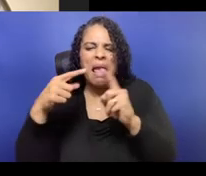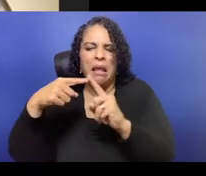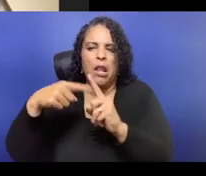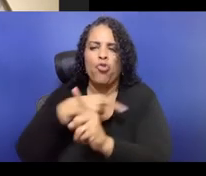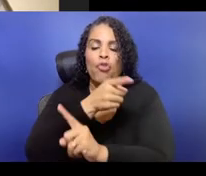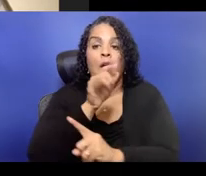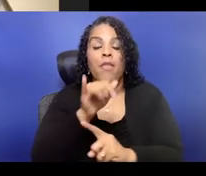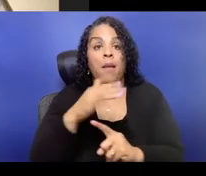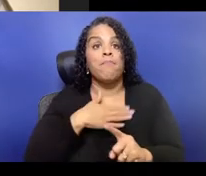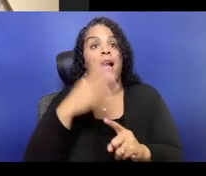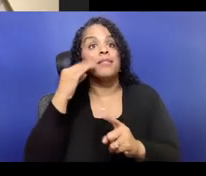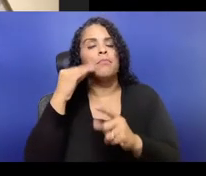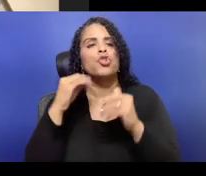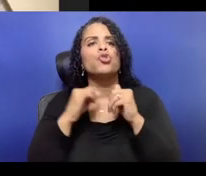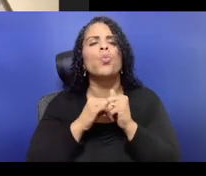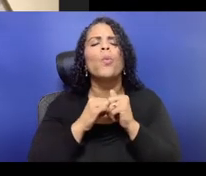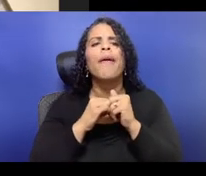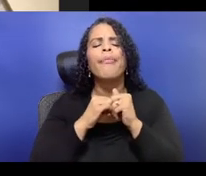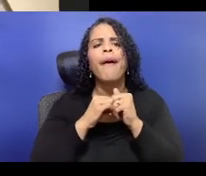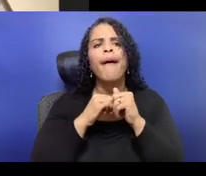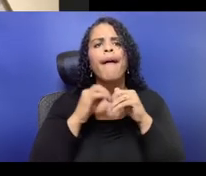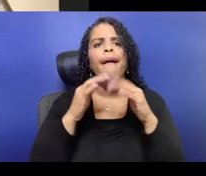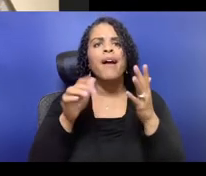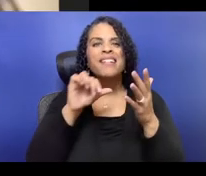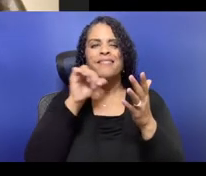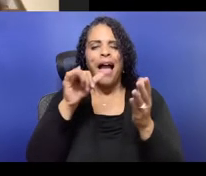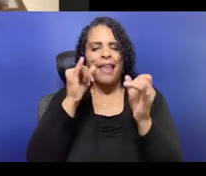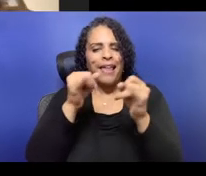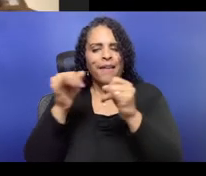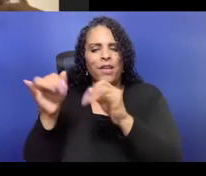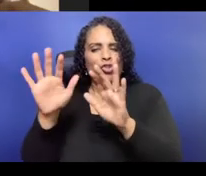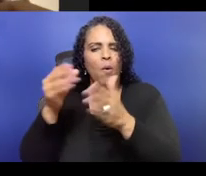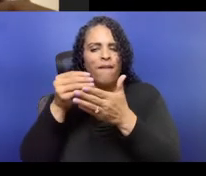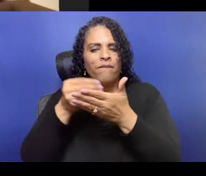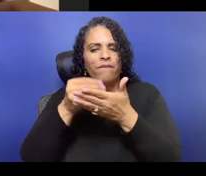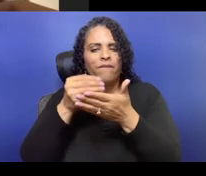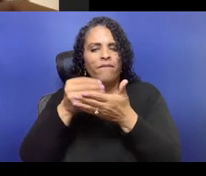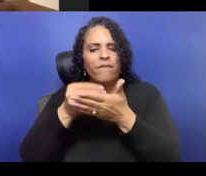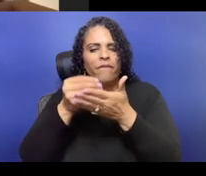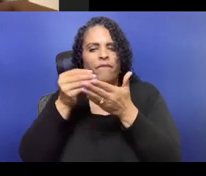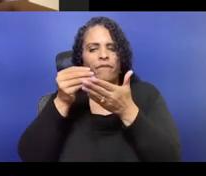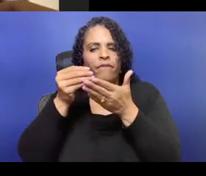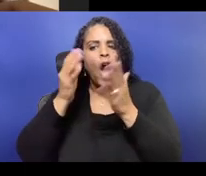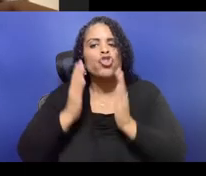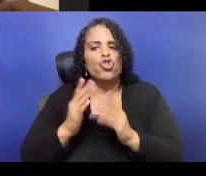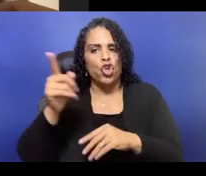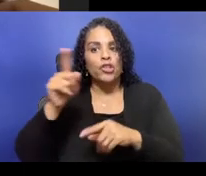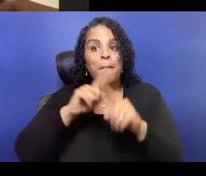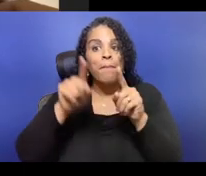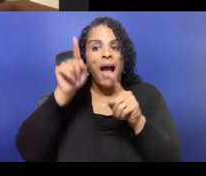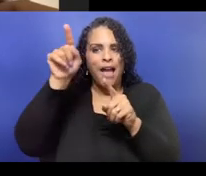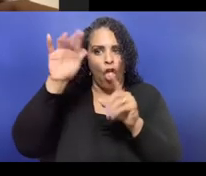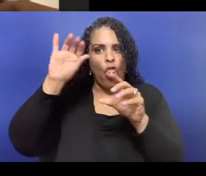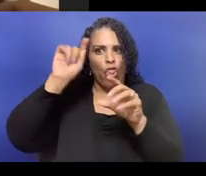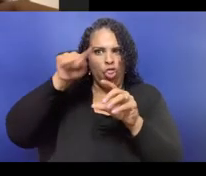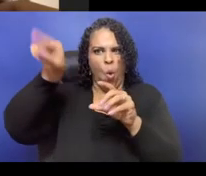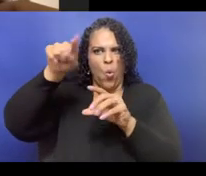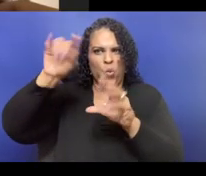we find that A, a lot of people give a lot more than $18. And then B, also, there are people